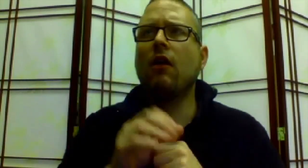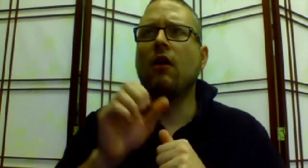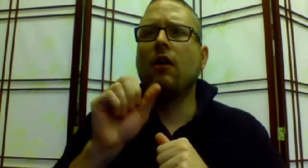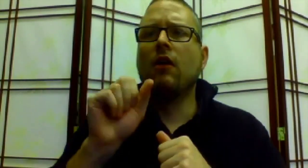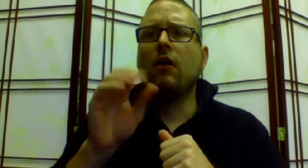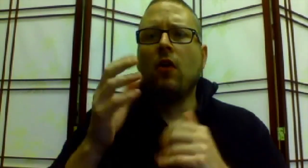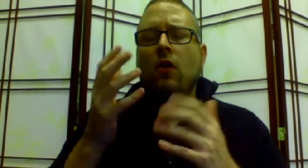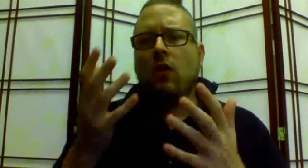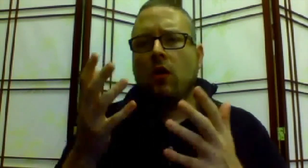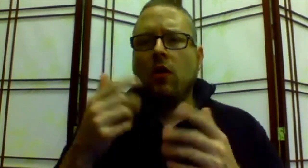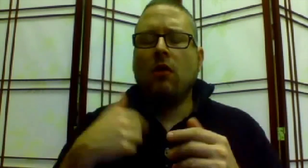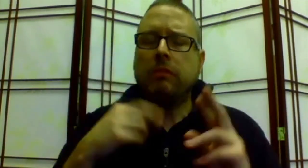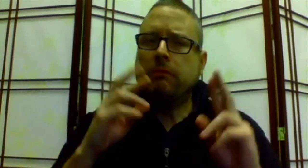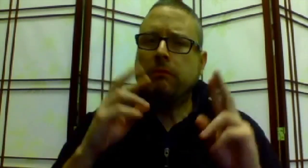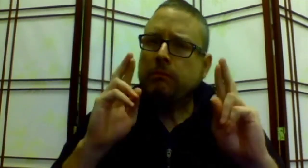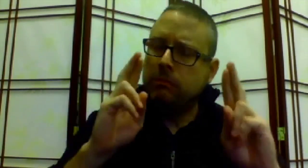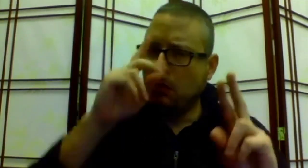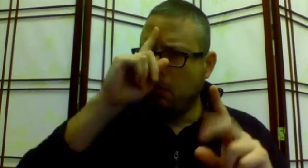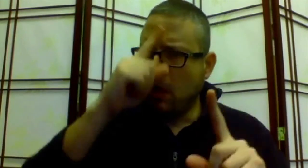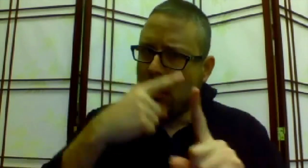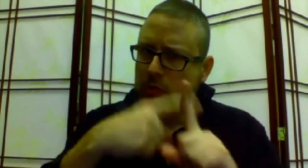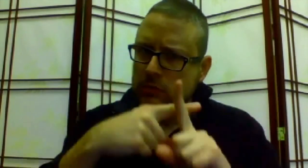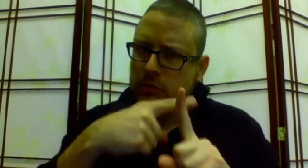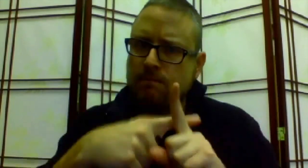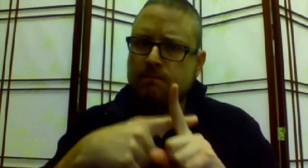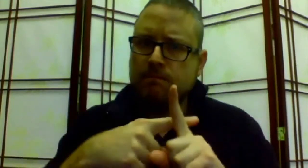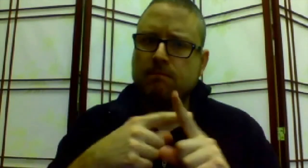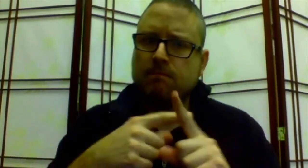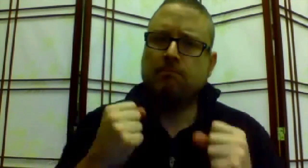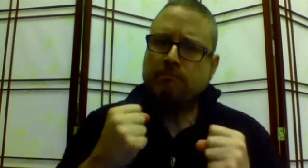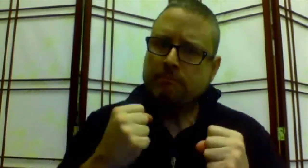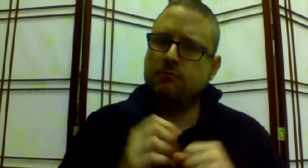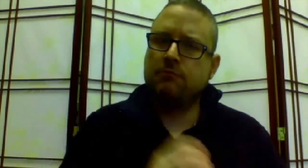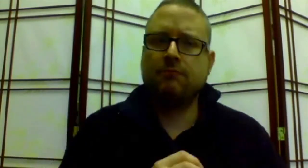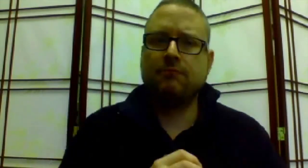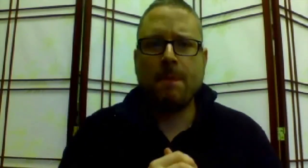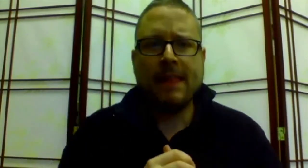I'm hopeful and optimistic.